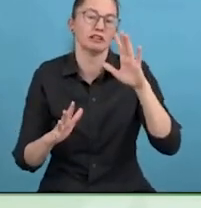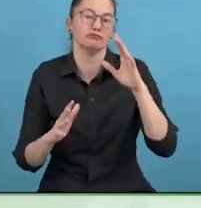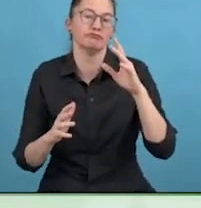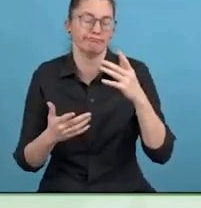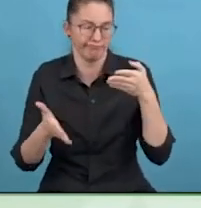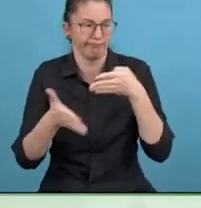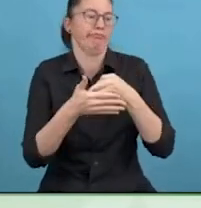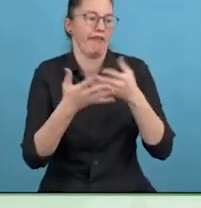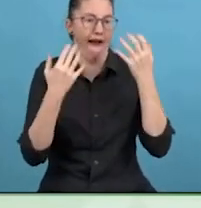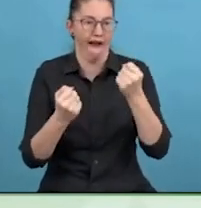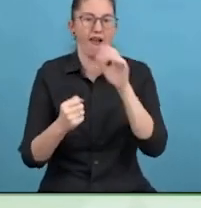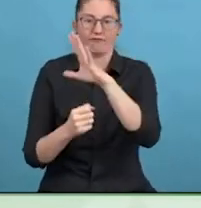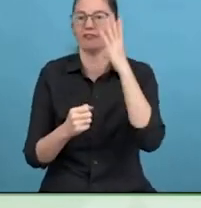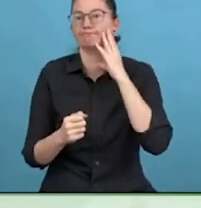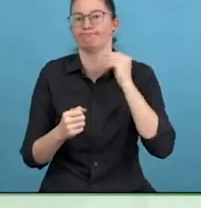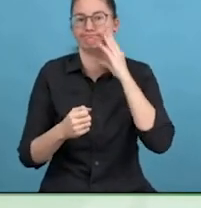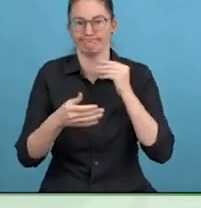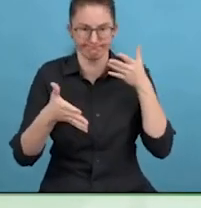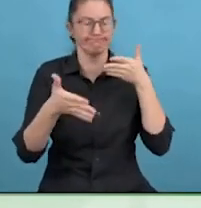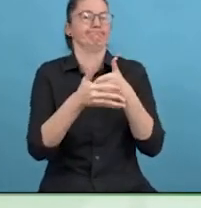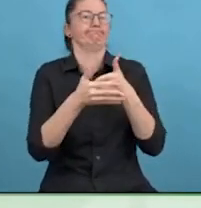NGOs need to bring them.